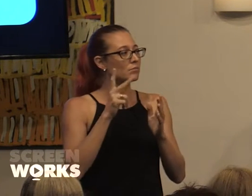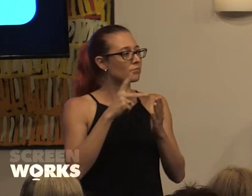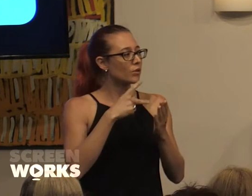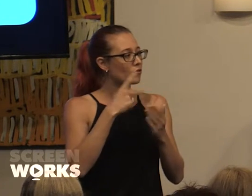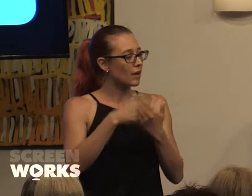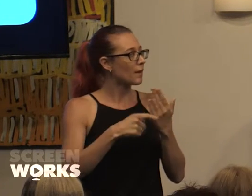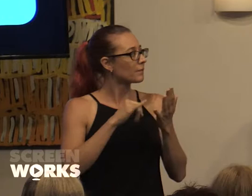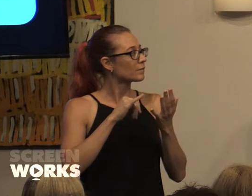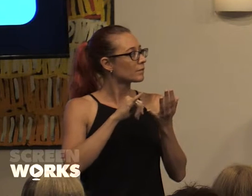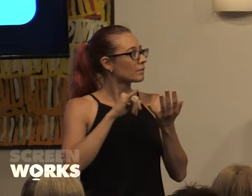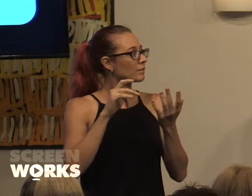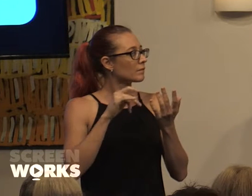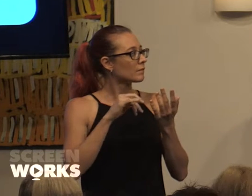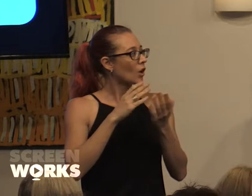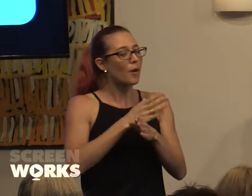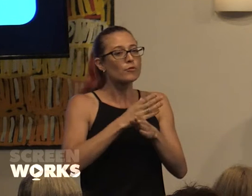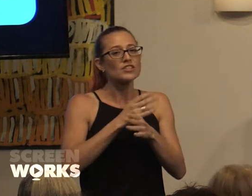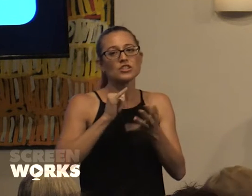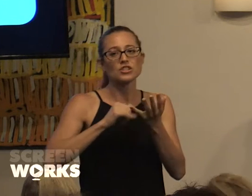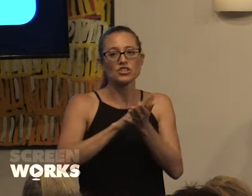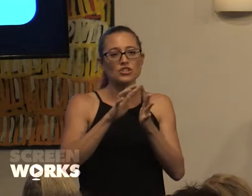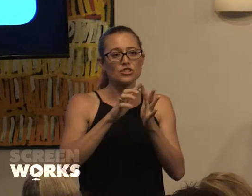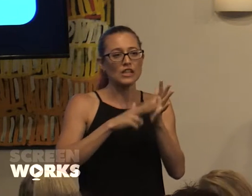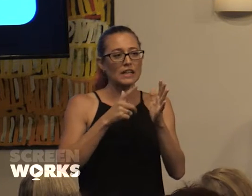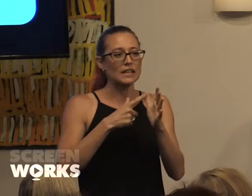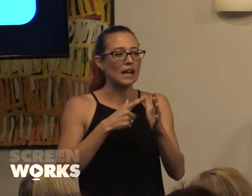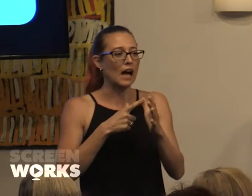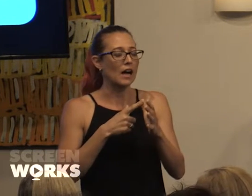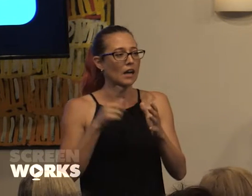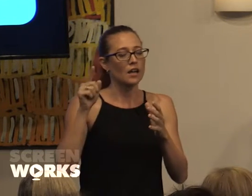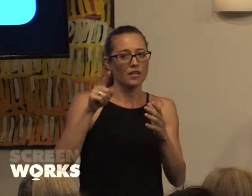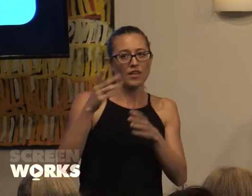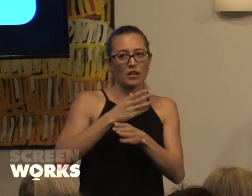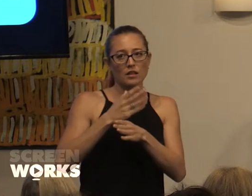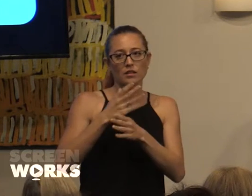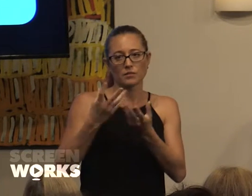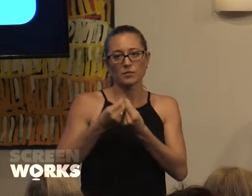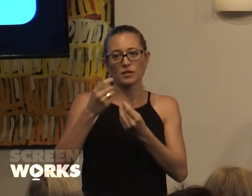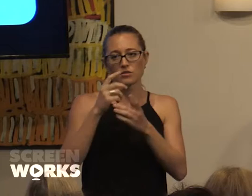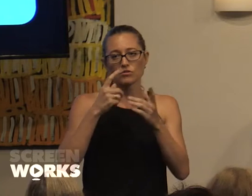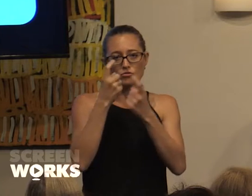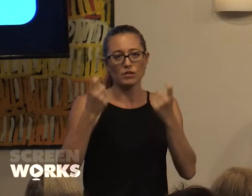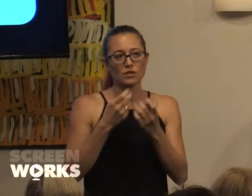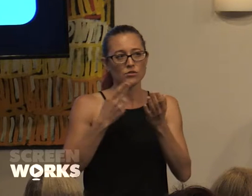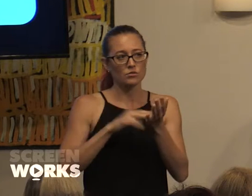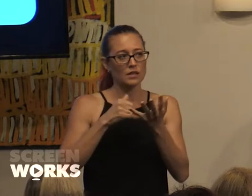Sheena - Queen of the Jungle. In collaboration with Screen NSW. Sheena saw us partner with Jungle to co-fund a directors